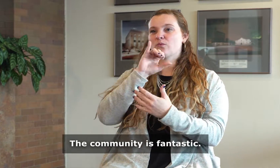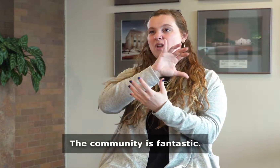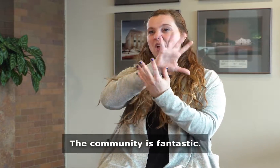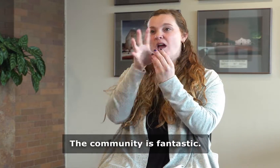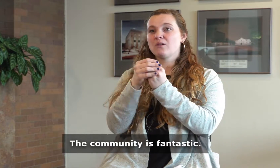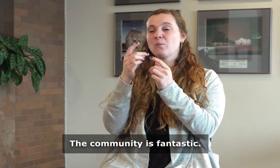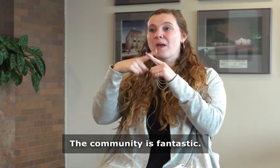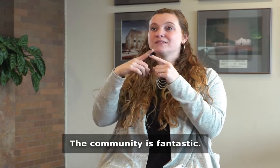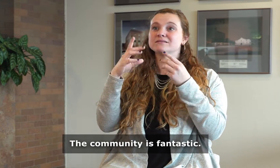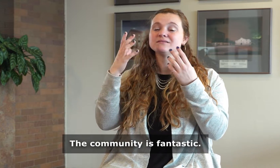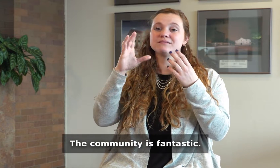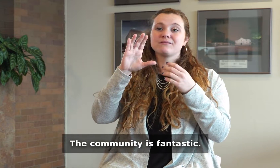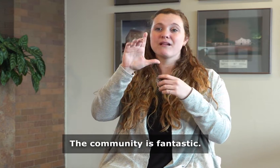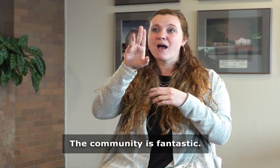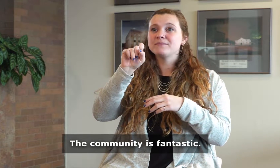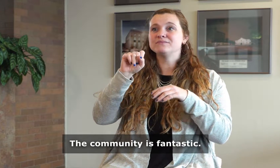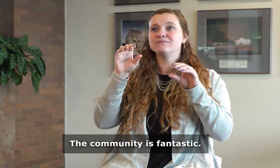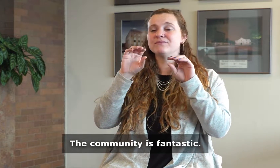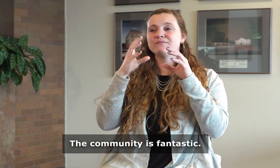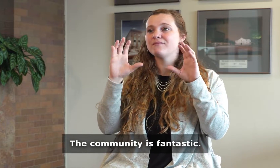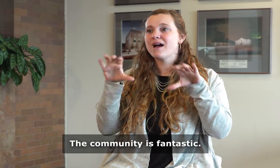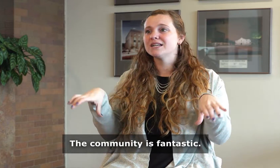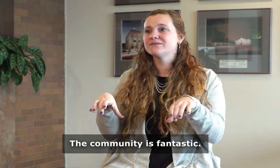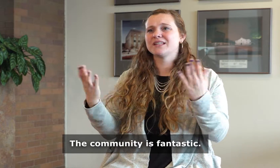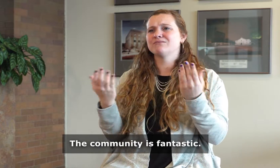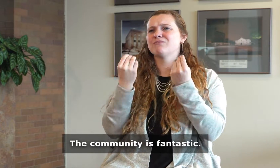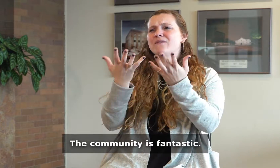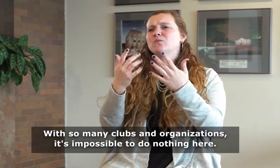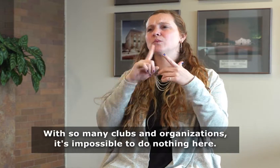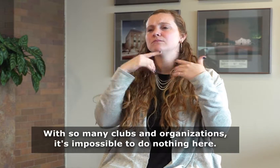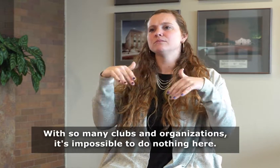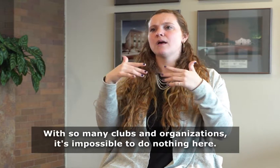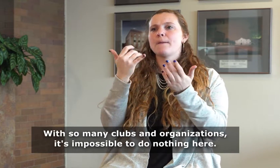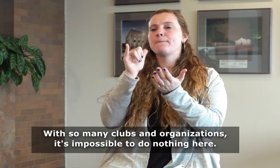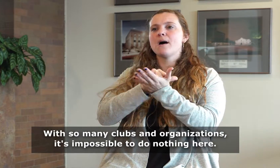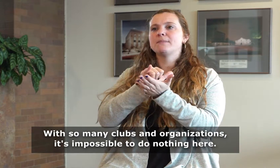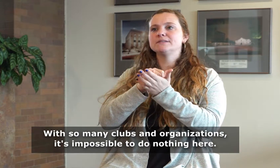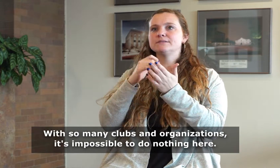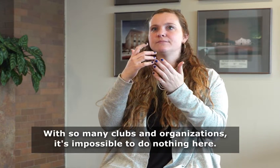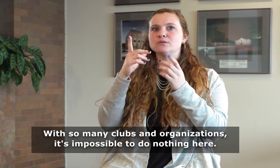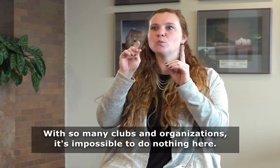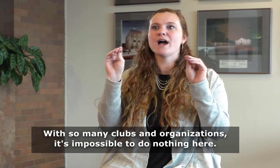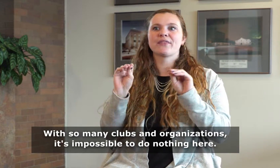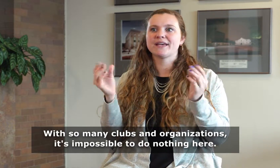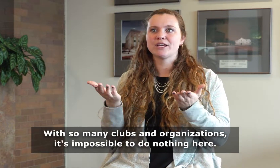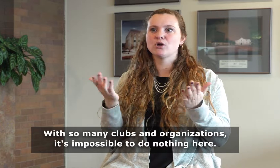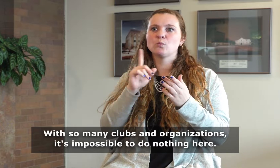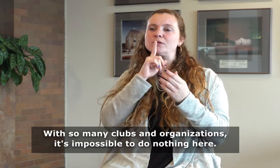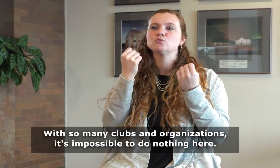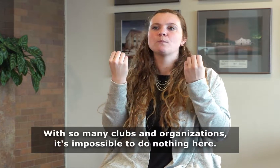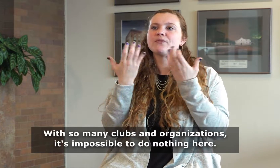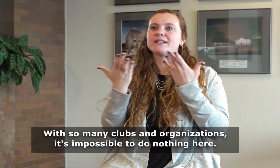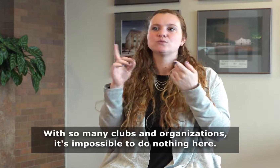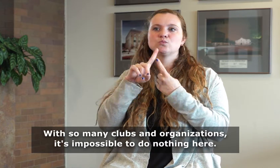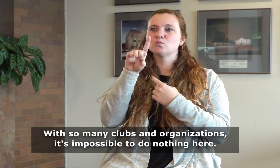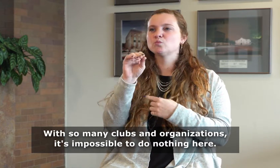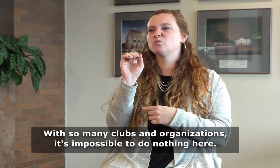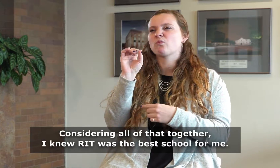The community is fantastic. With so many clubs and organizations, it's impossible to do nothing here.